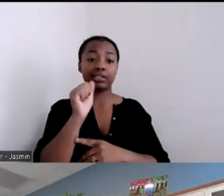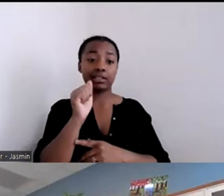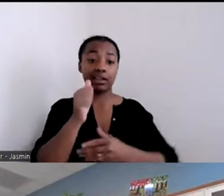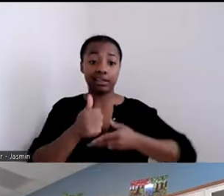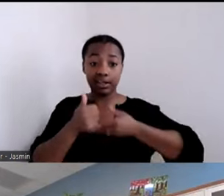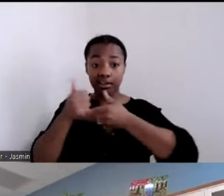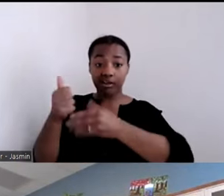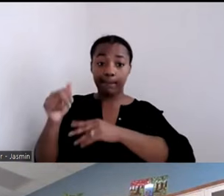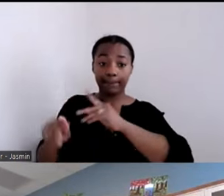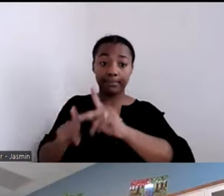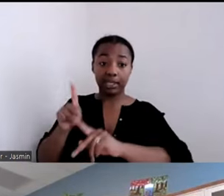That is a great question.